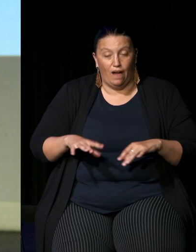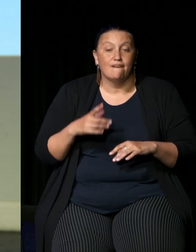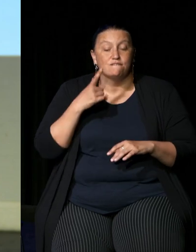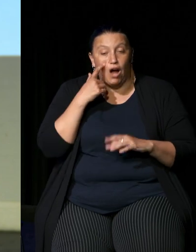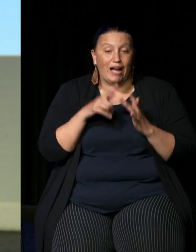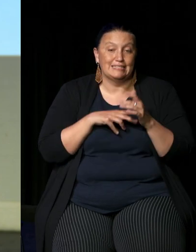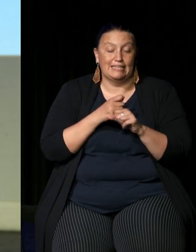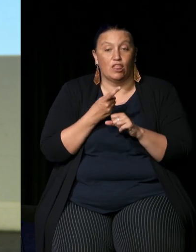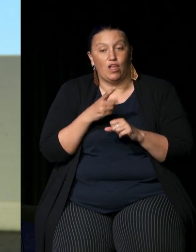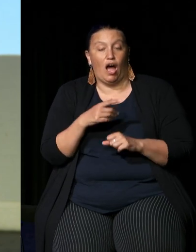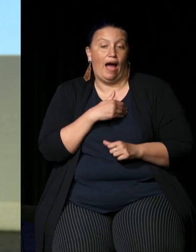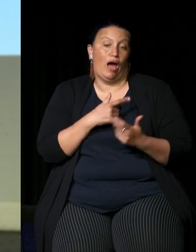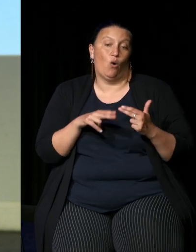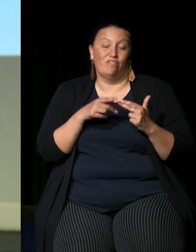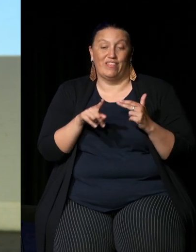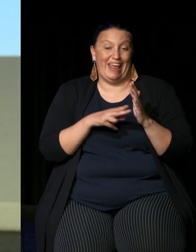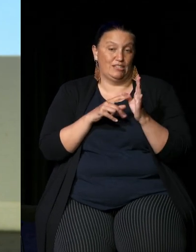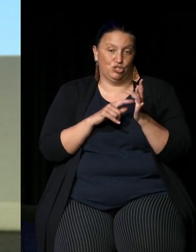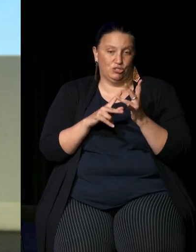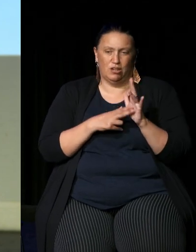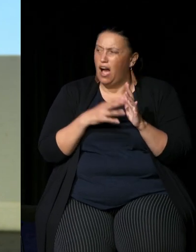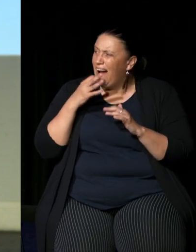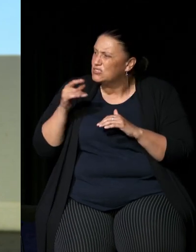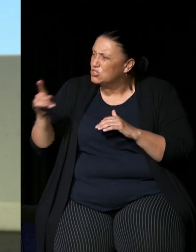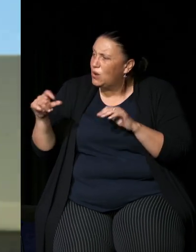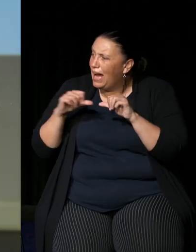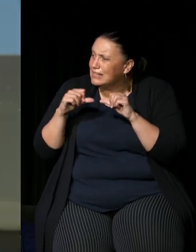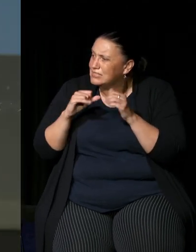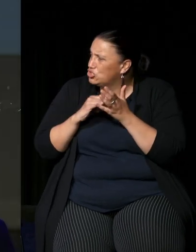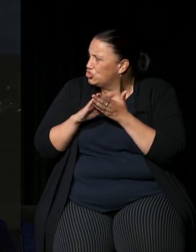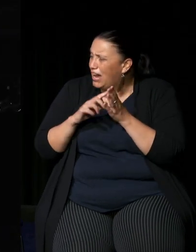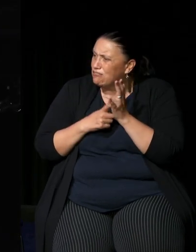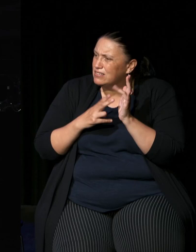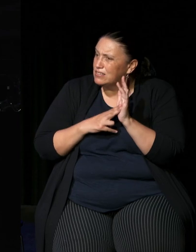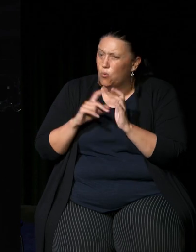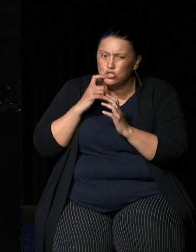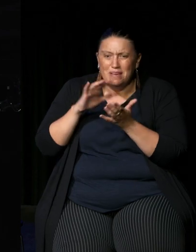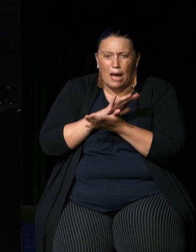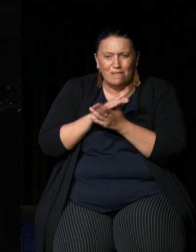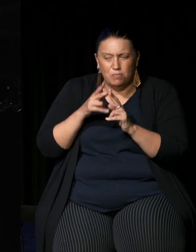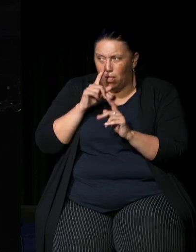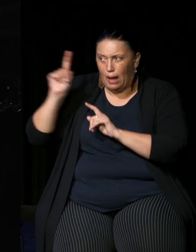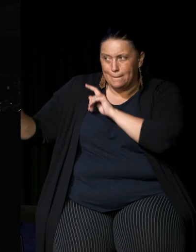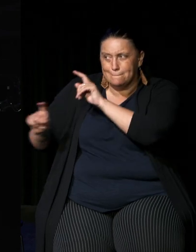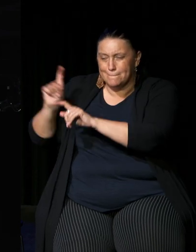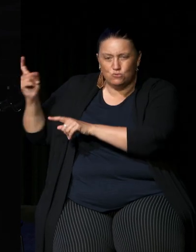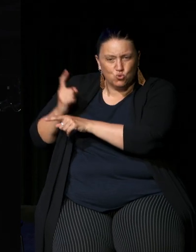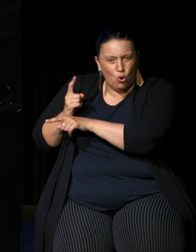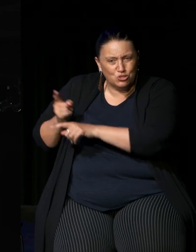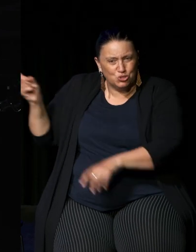Auntie Sharyn are you happy for people to come and talk to you about this I know we we were very